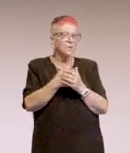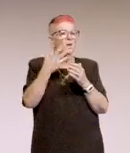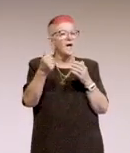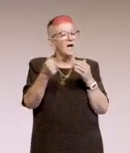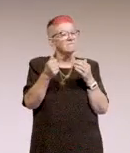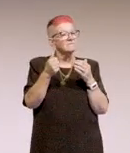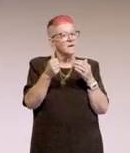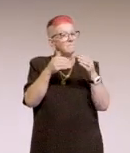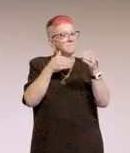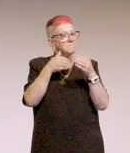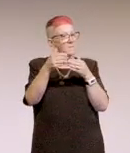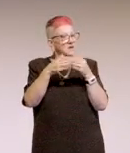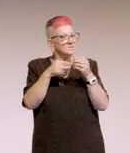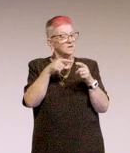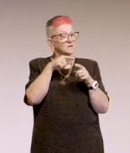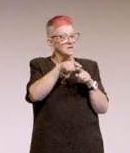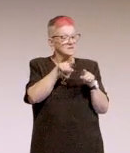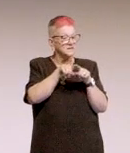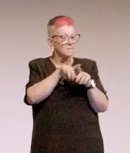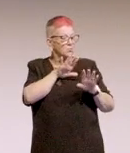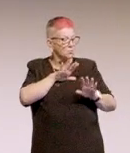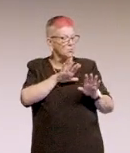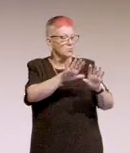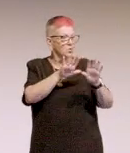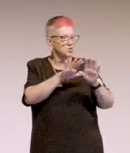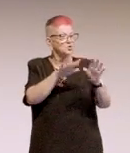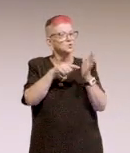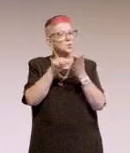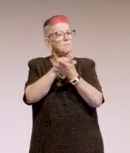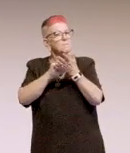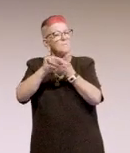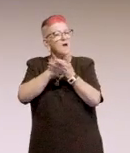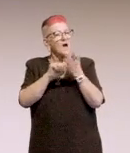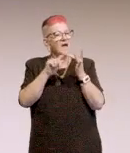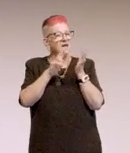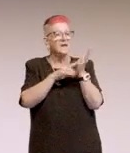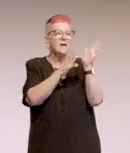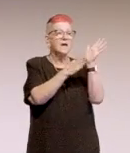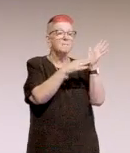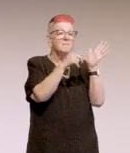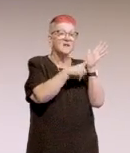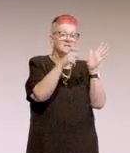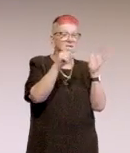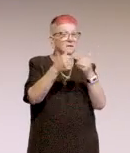This is actually pushed by management with the knowledge that as MLC splits from NAB, they needed to uplift